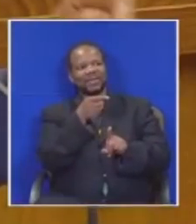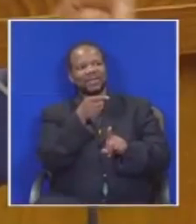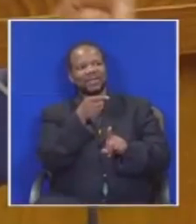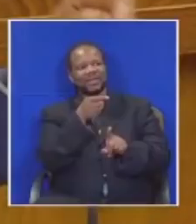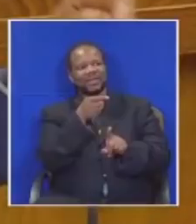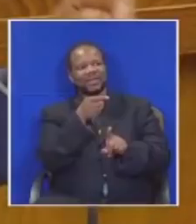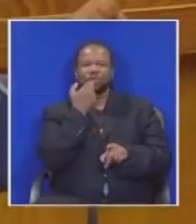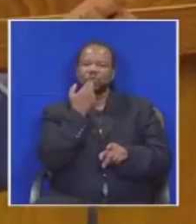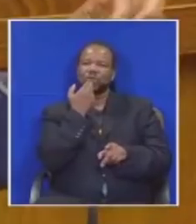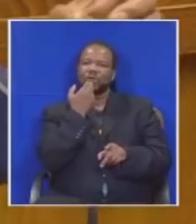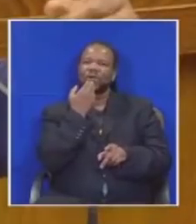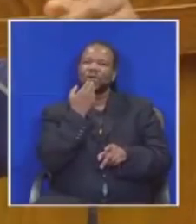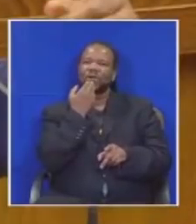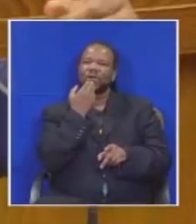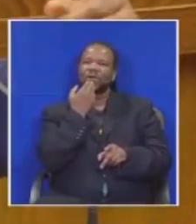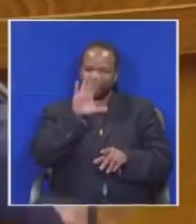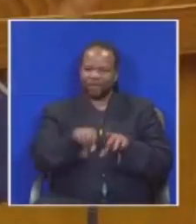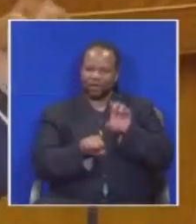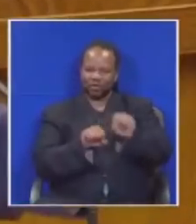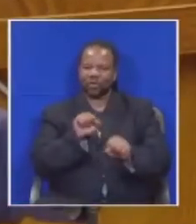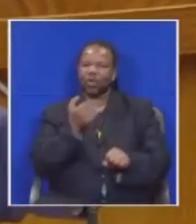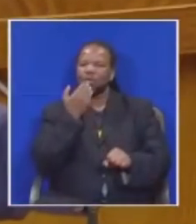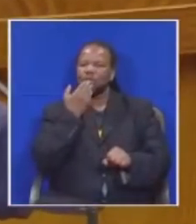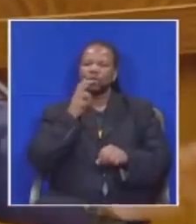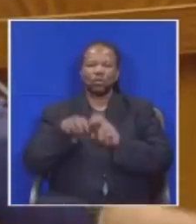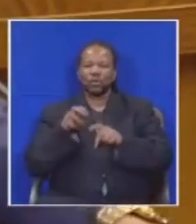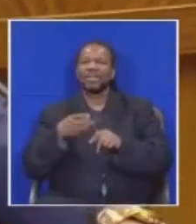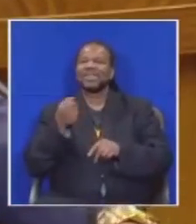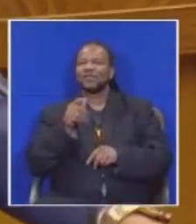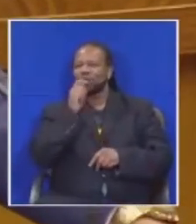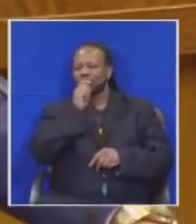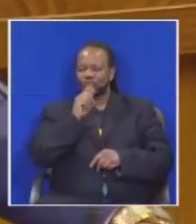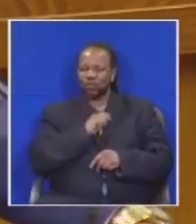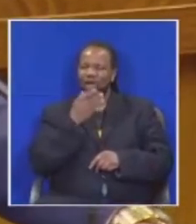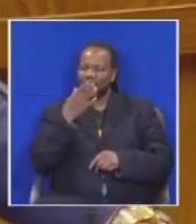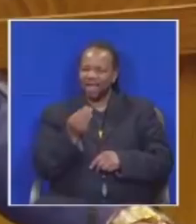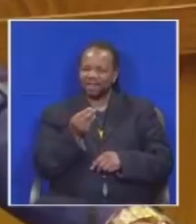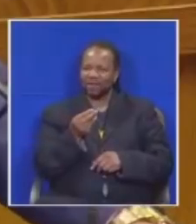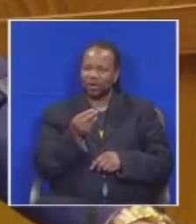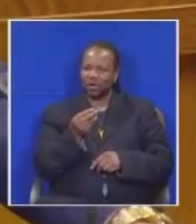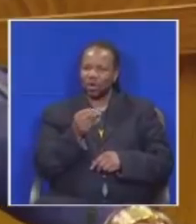if There are people, and they are Who have come to say?